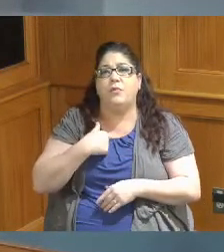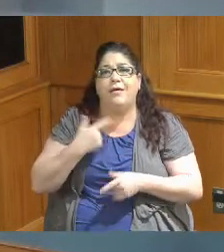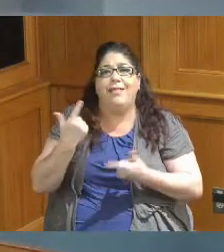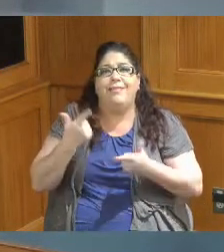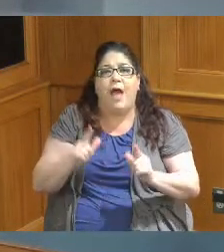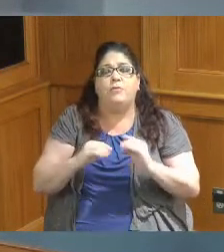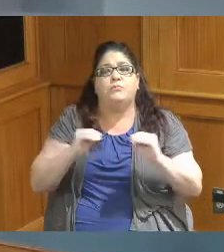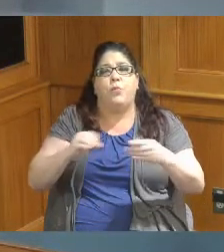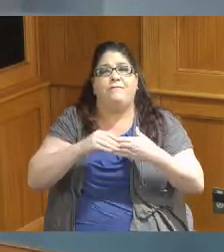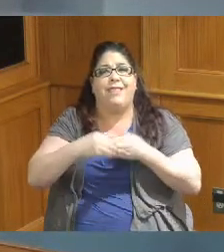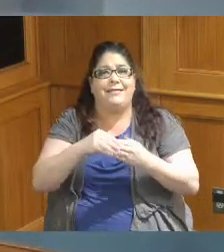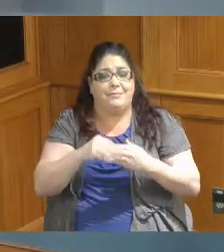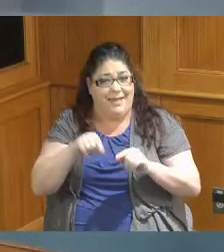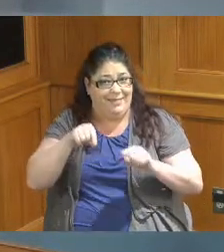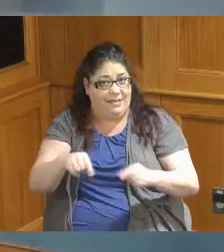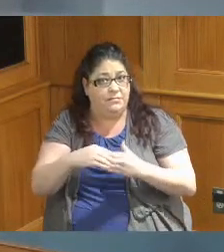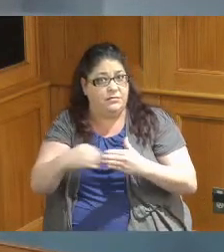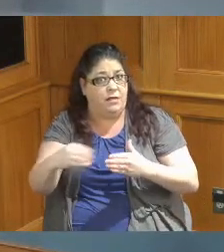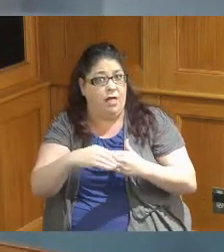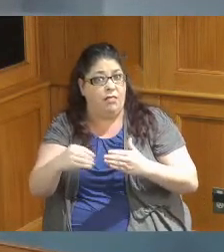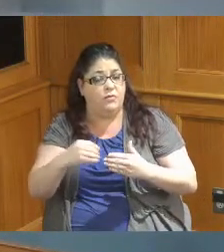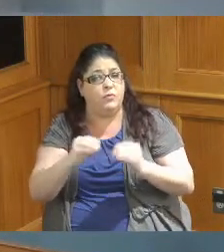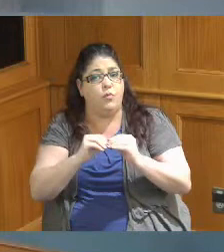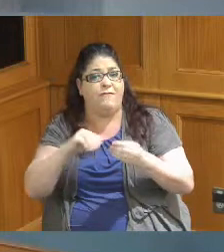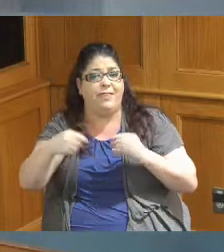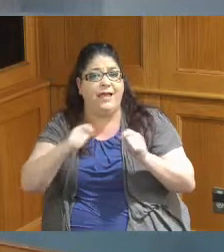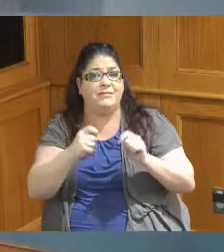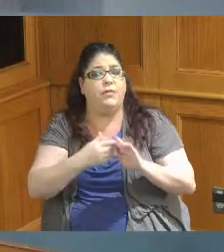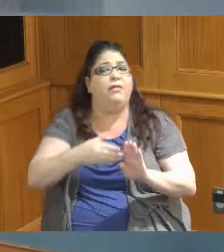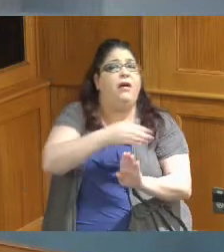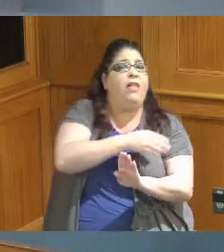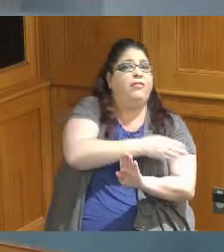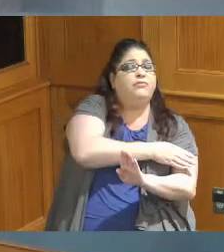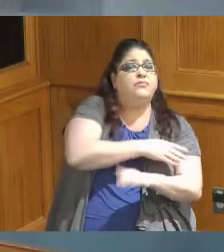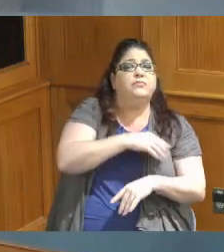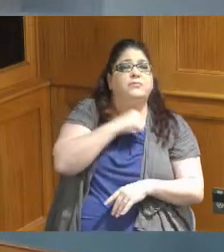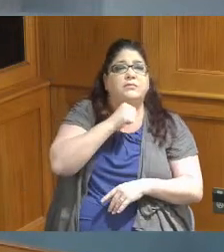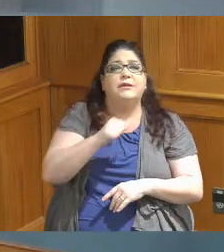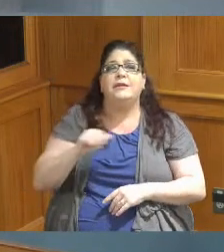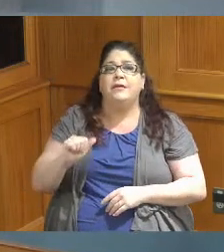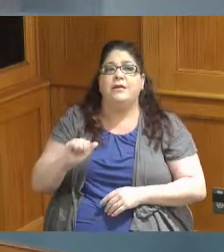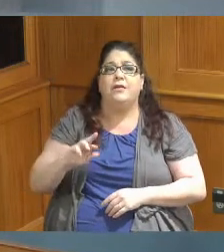little more flexibility because the other ones were not flexible the ARPA funding definitely